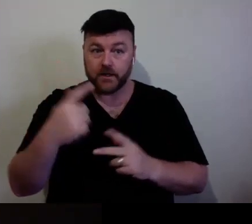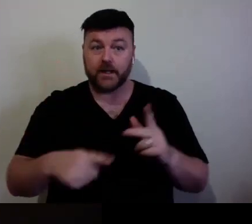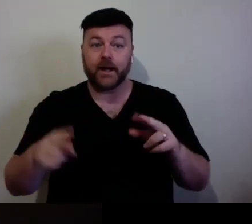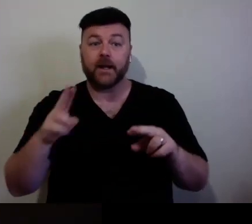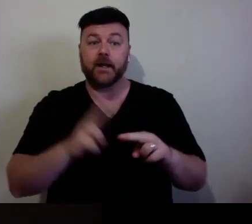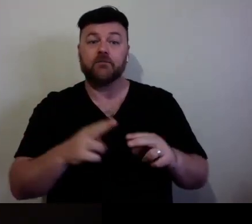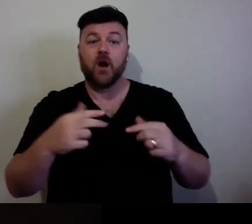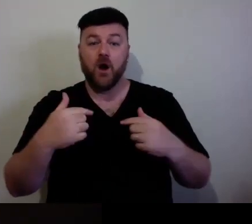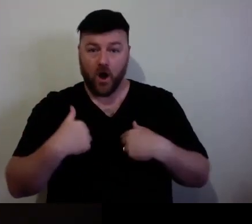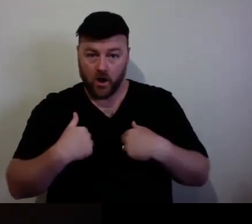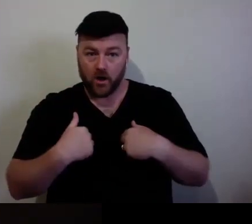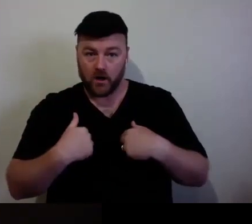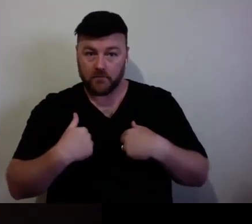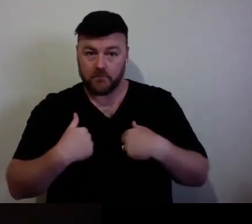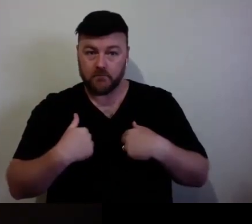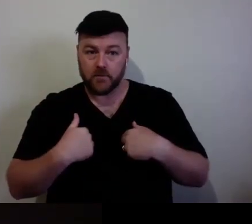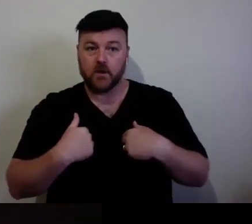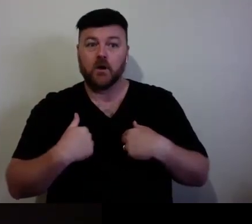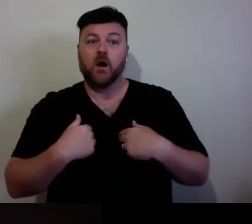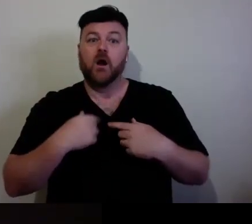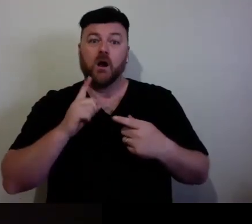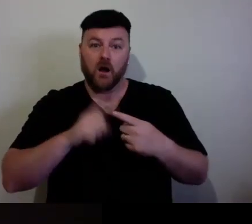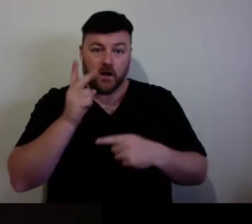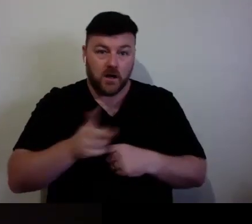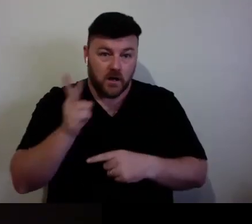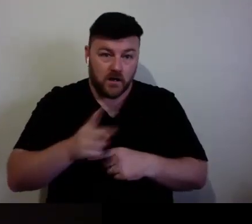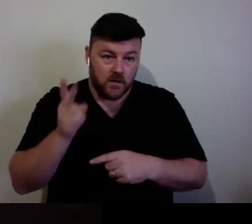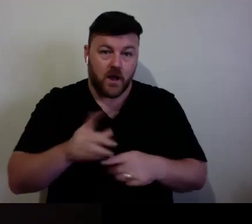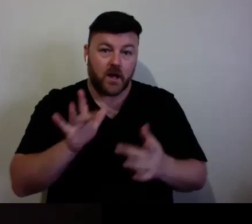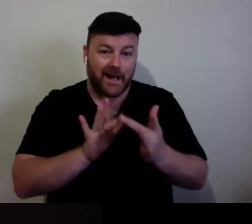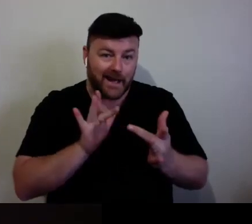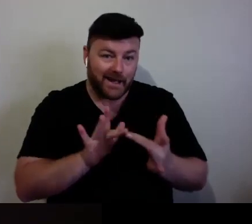continuously connected to and working with people of different